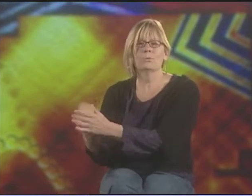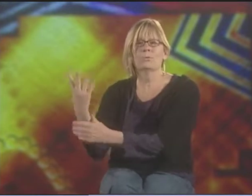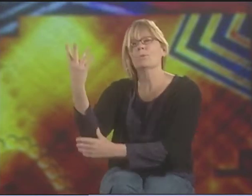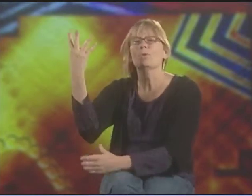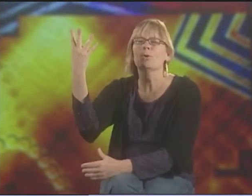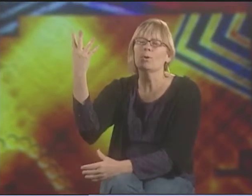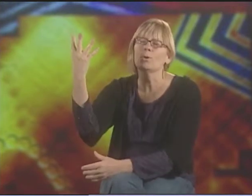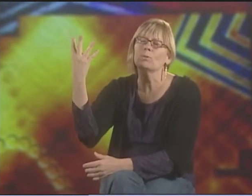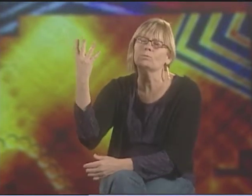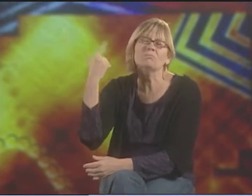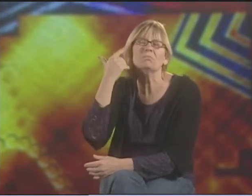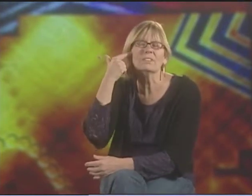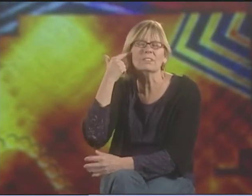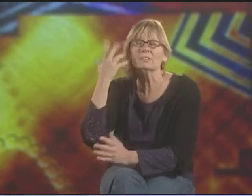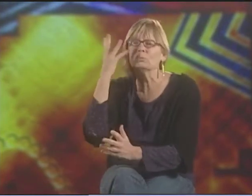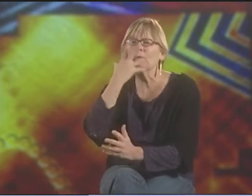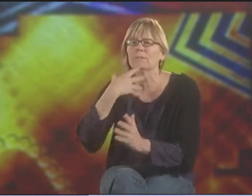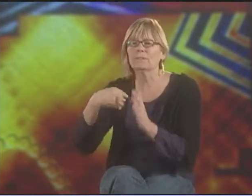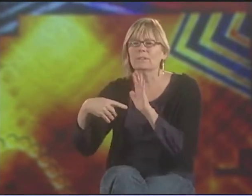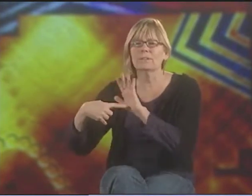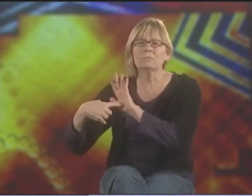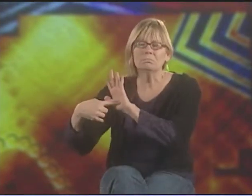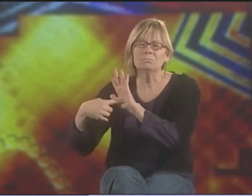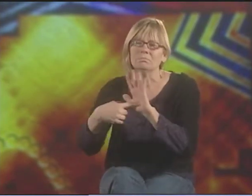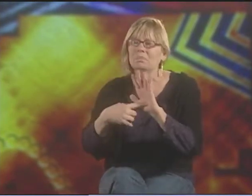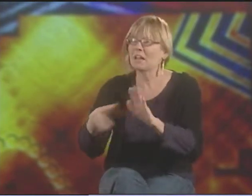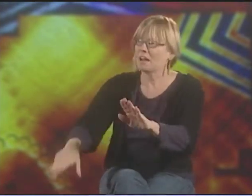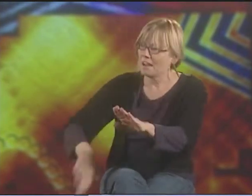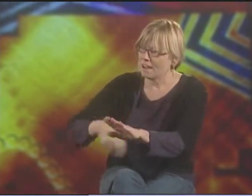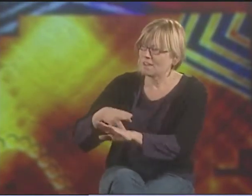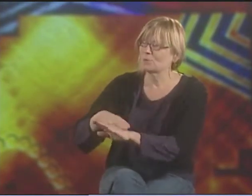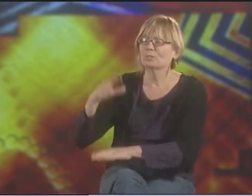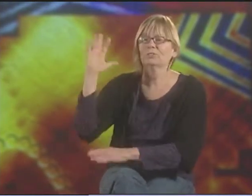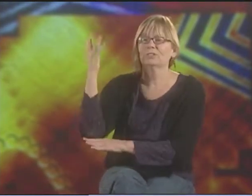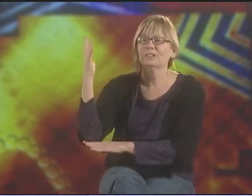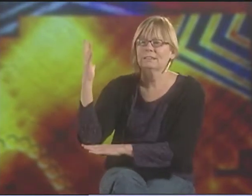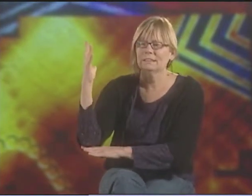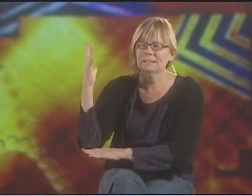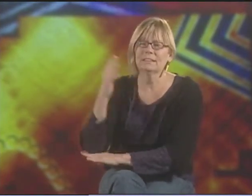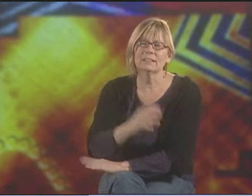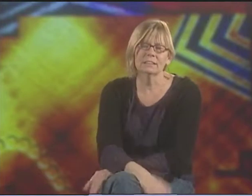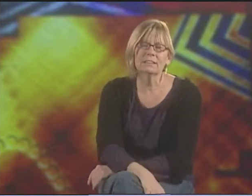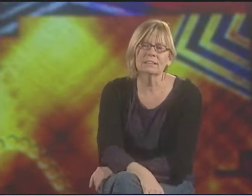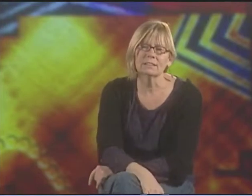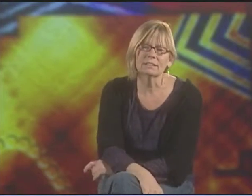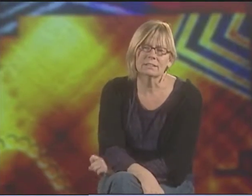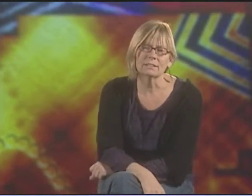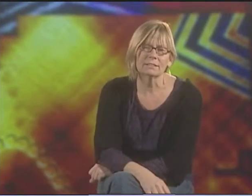TO BE ABLE TO GROW. IT'S A BEAUTIFUL IMAGE, THIS METAPHOR OF THE TREE.